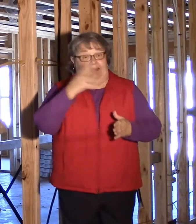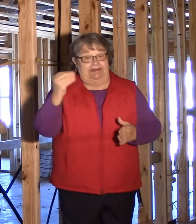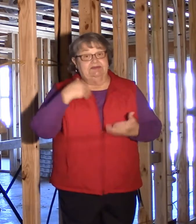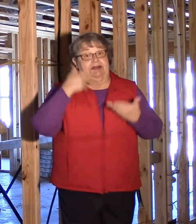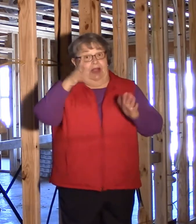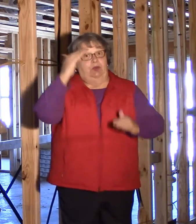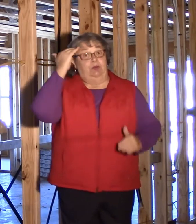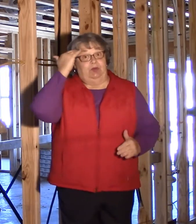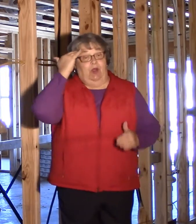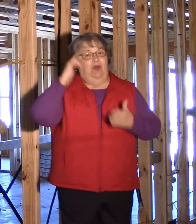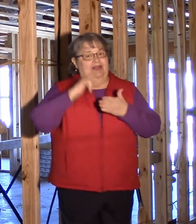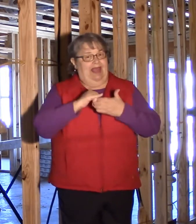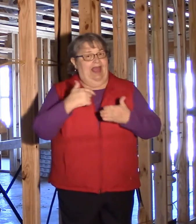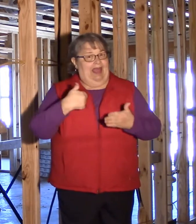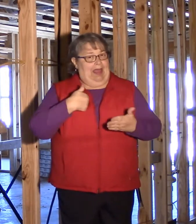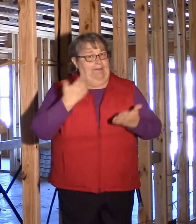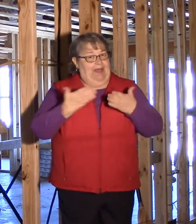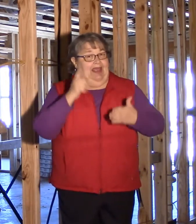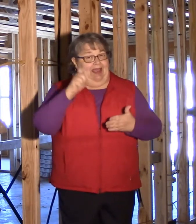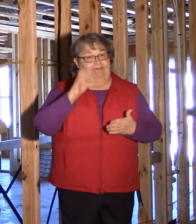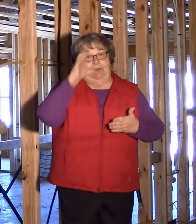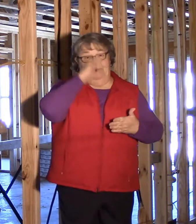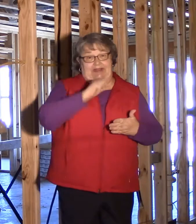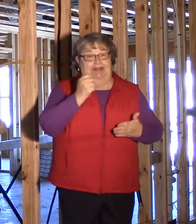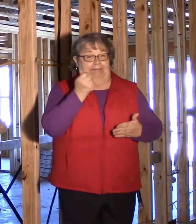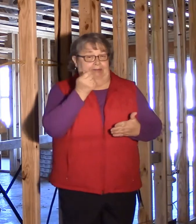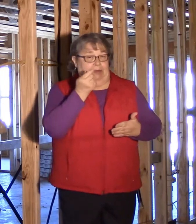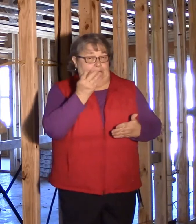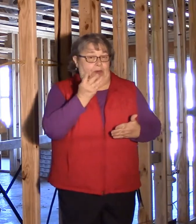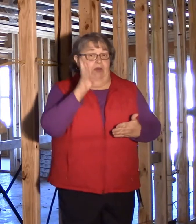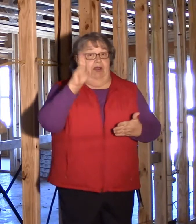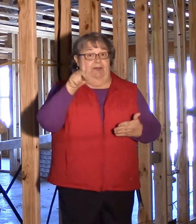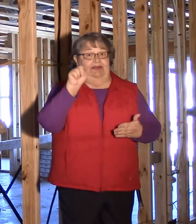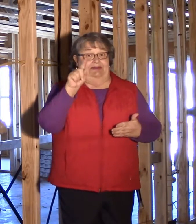I want you to know that I may have to miss a few updates.